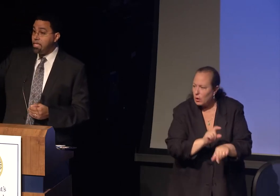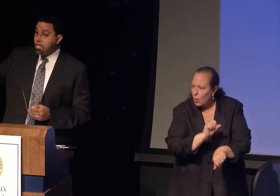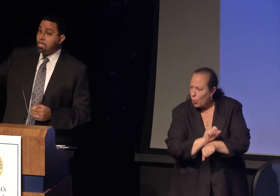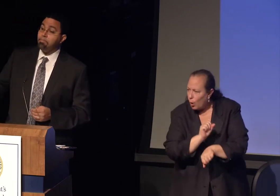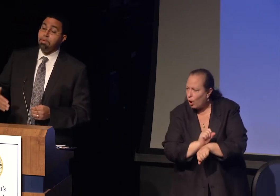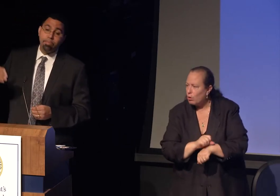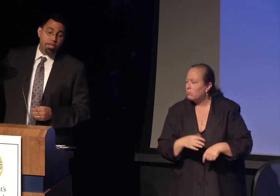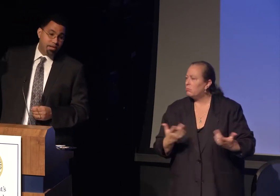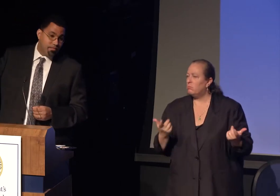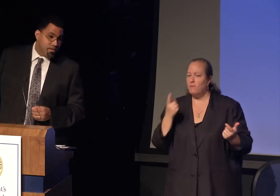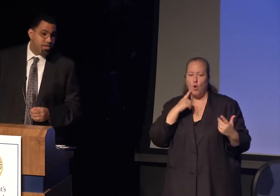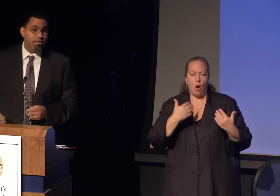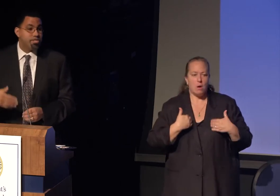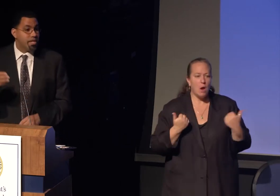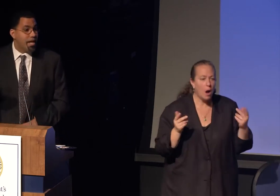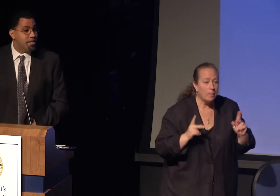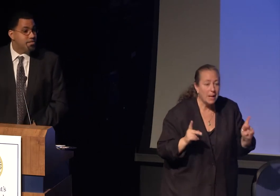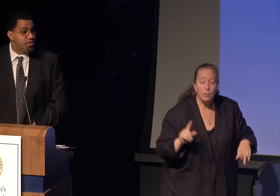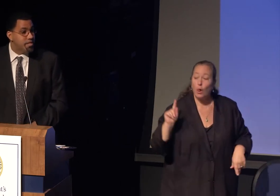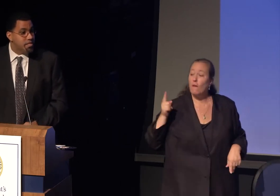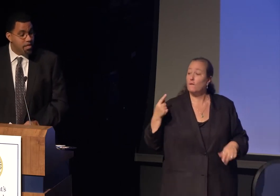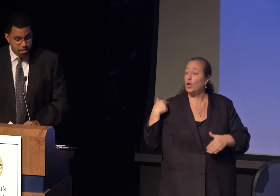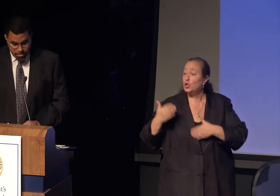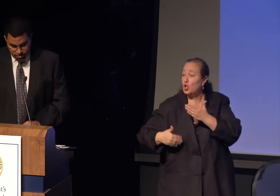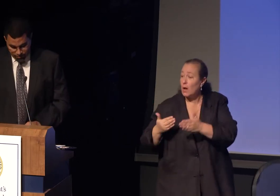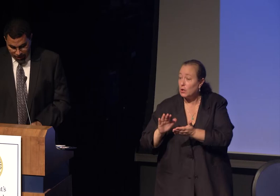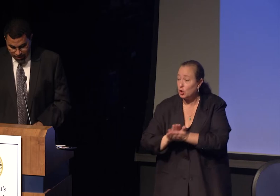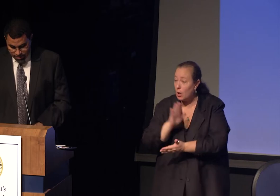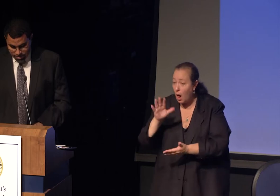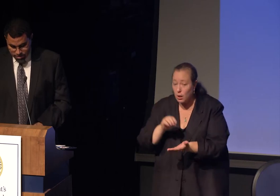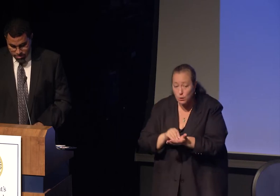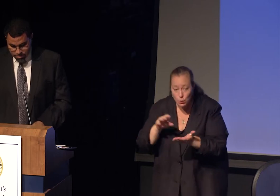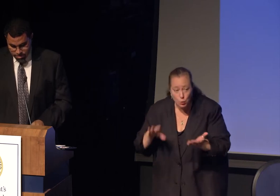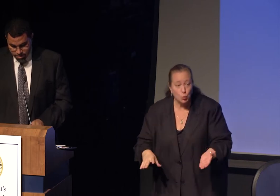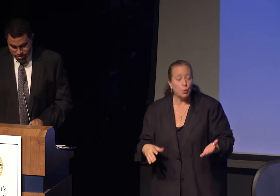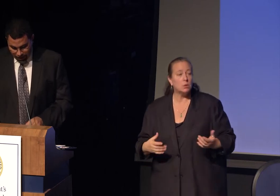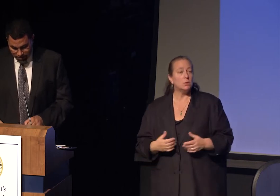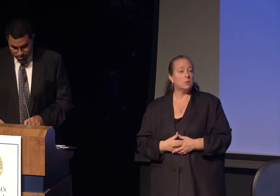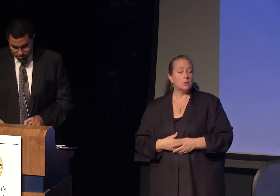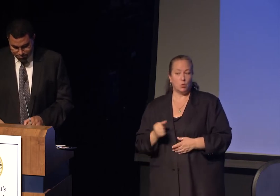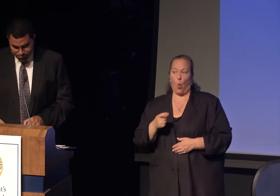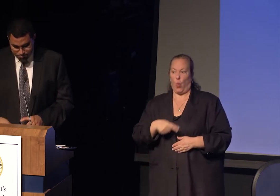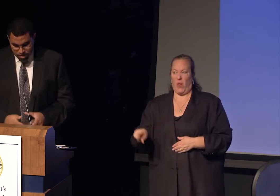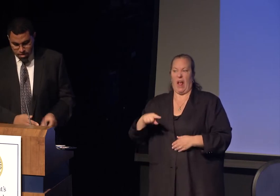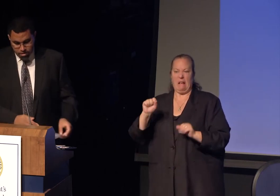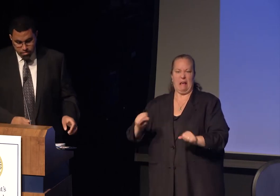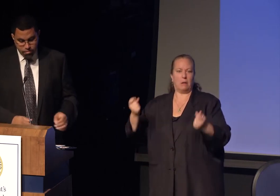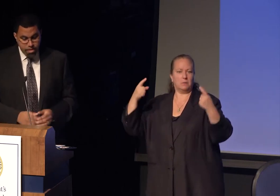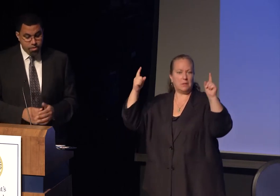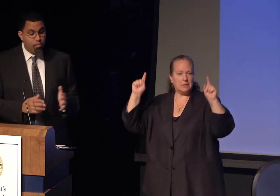and first generation college students find success.